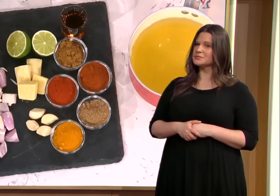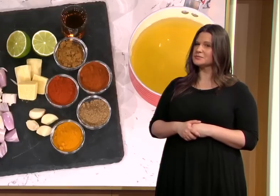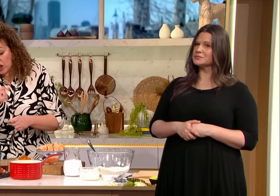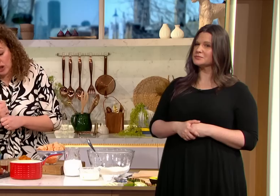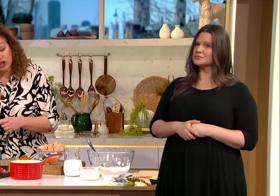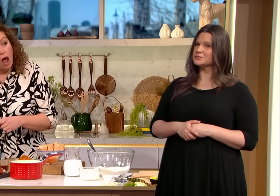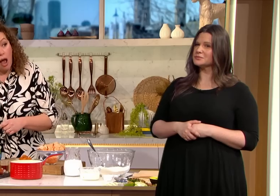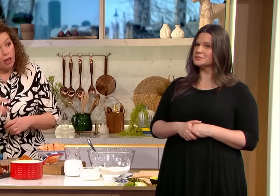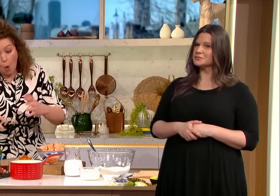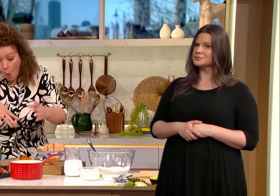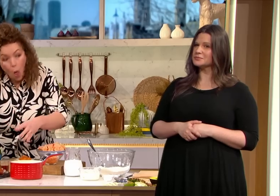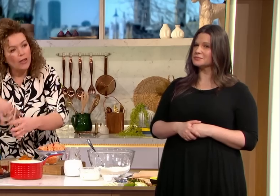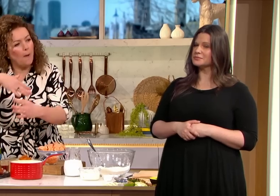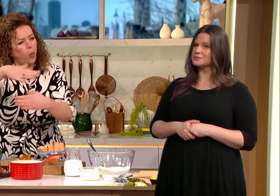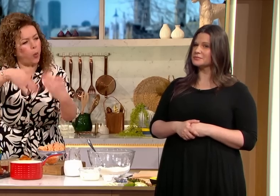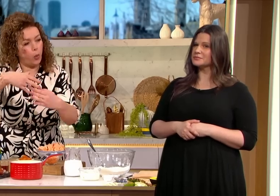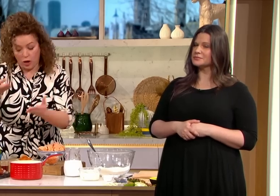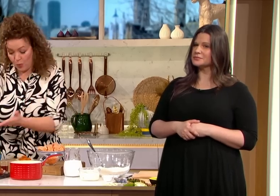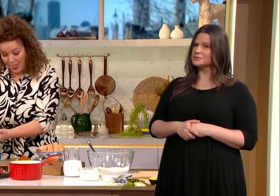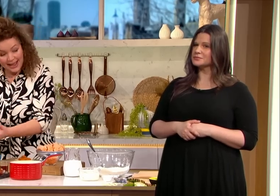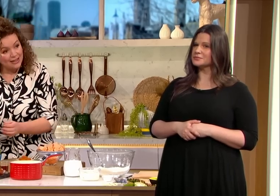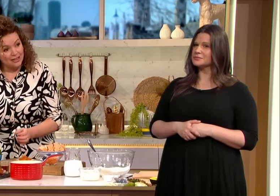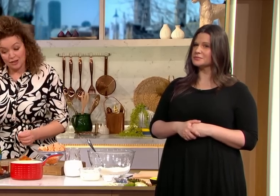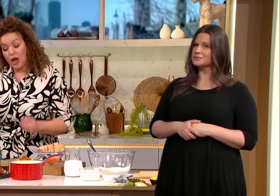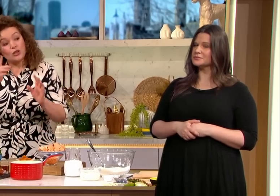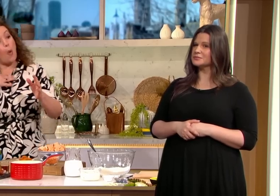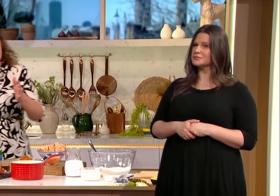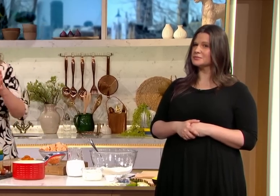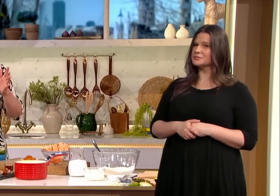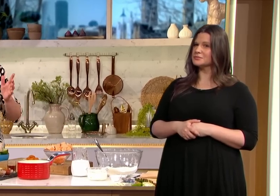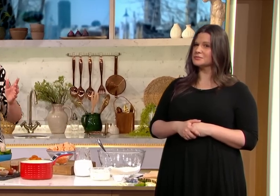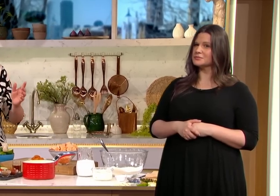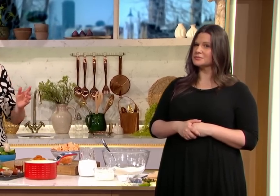I've got cumin I've got coriander I've got cayenne pepper I've got Ginger I've got shallot onions